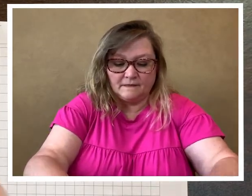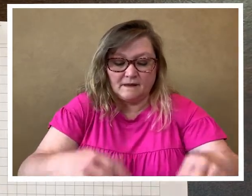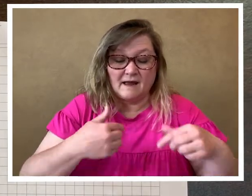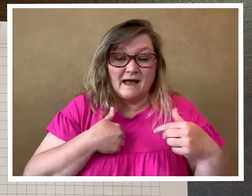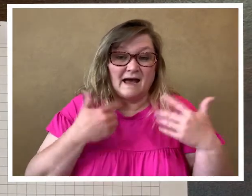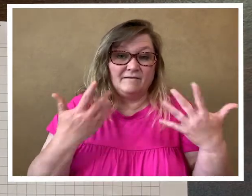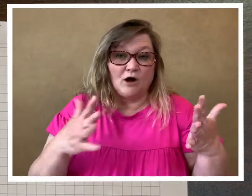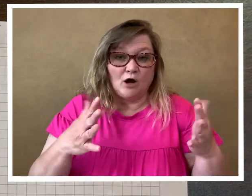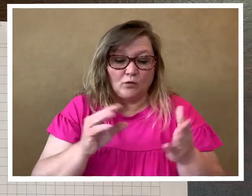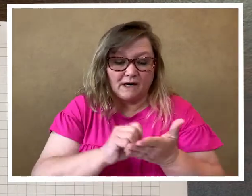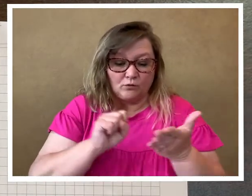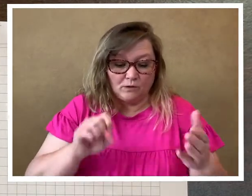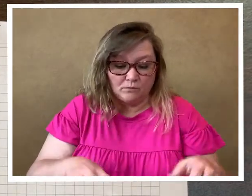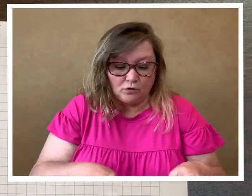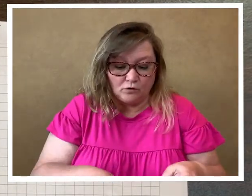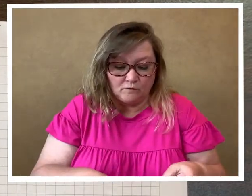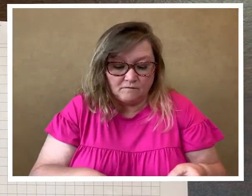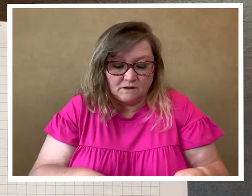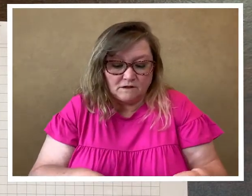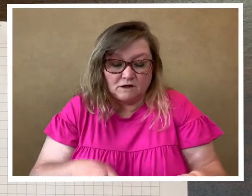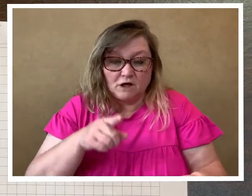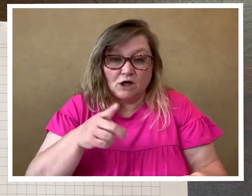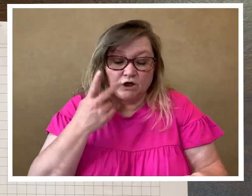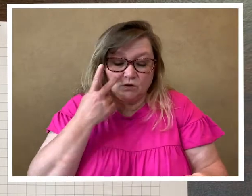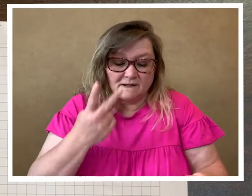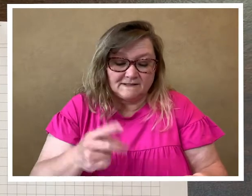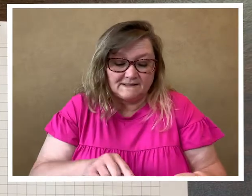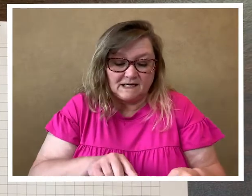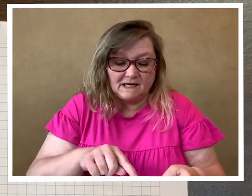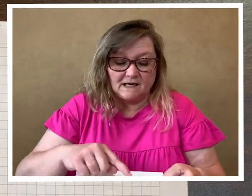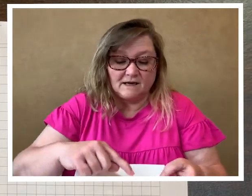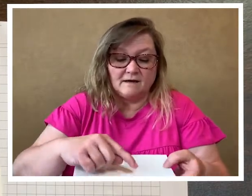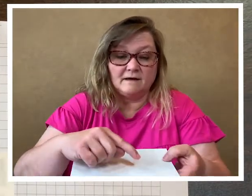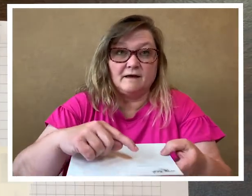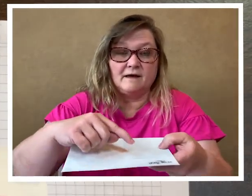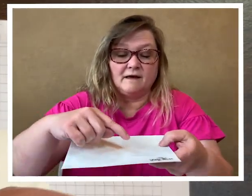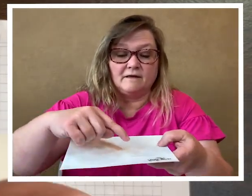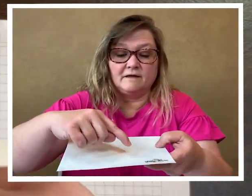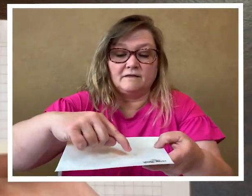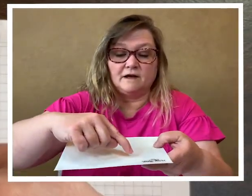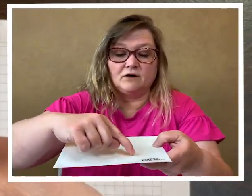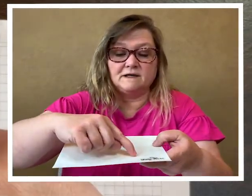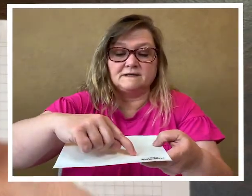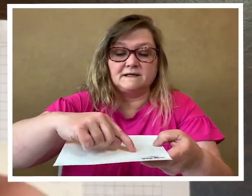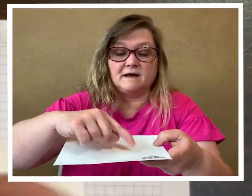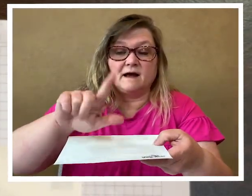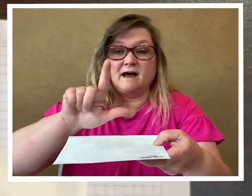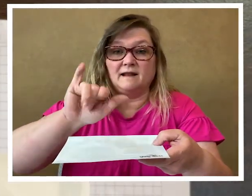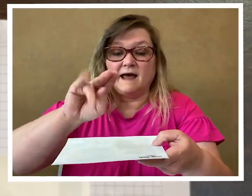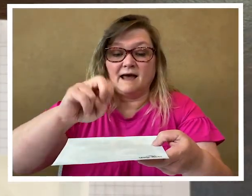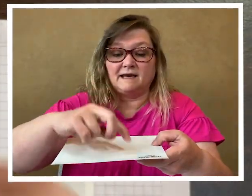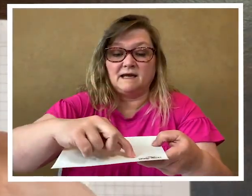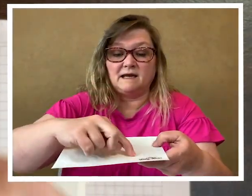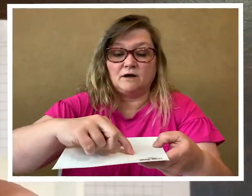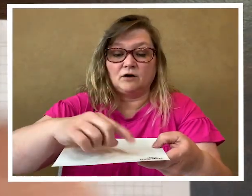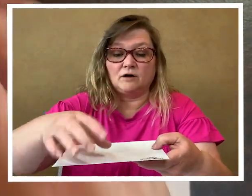I've already removed. you can see that there is a line here